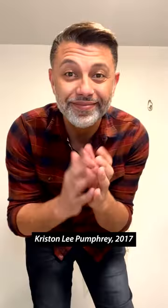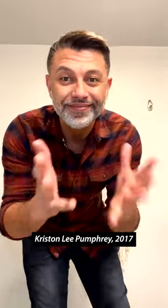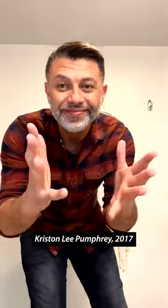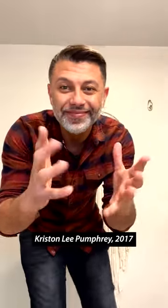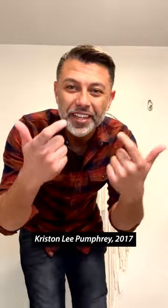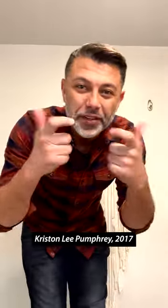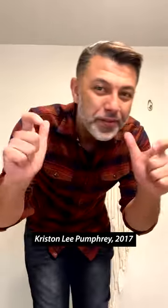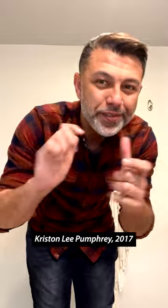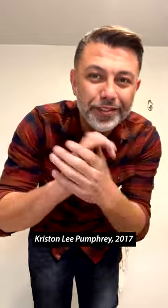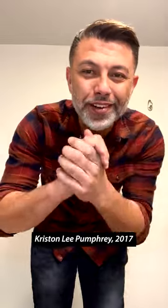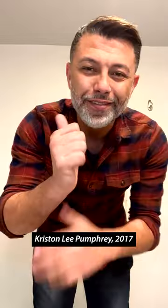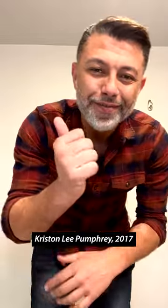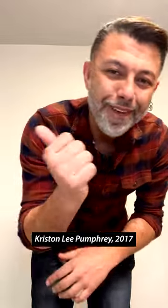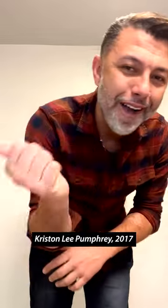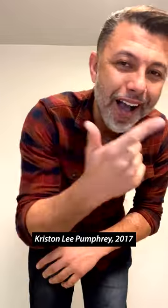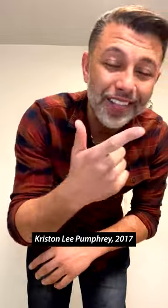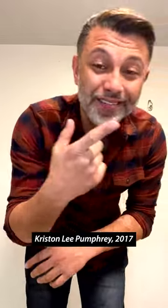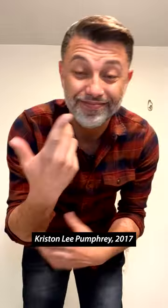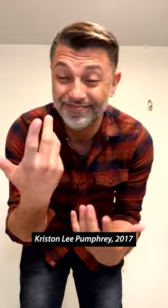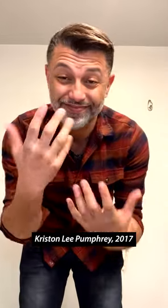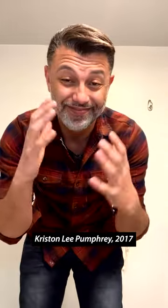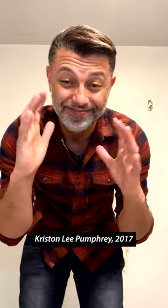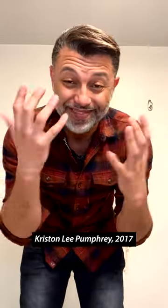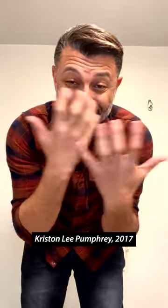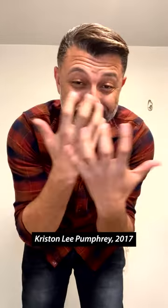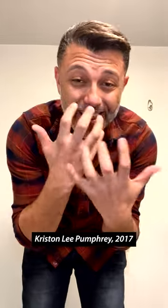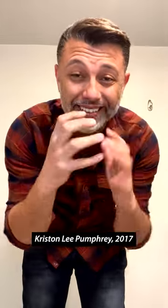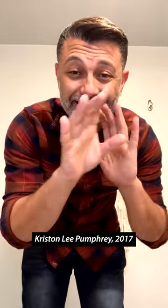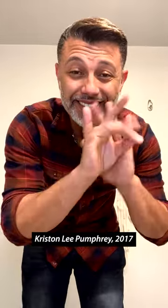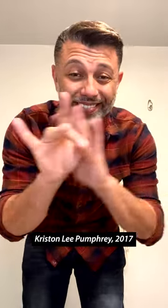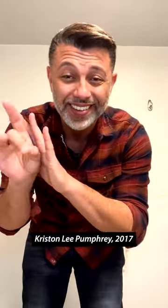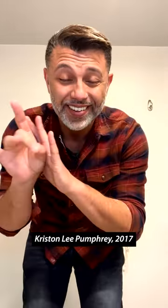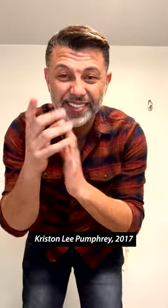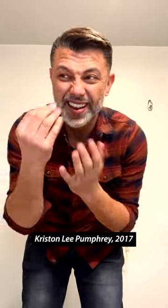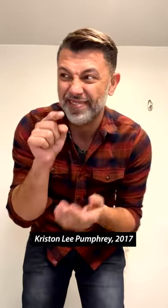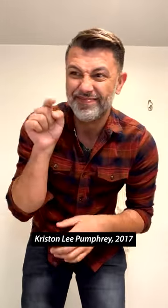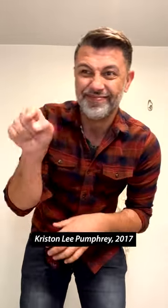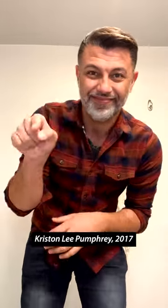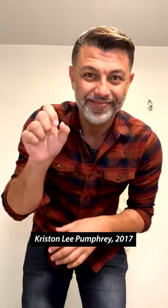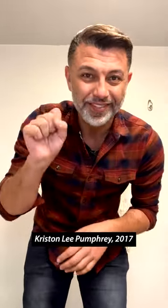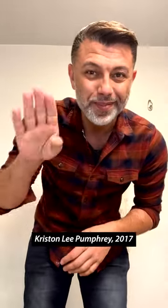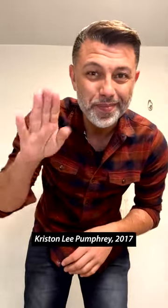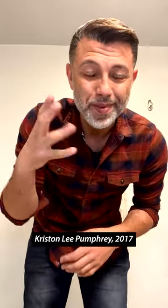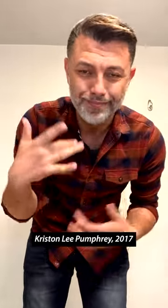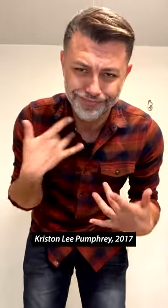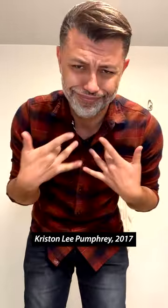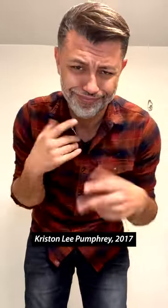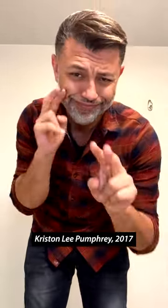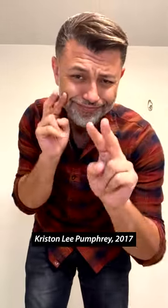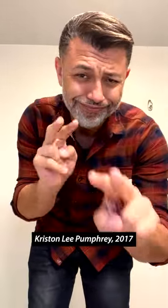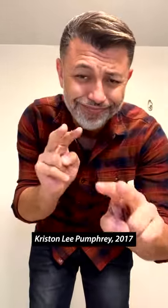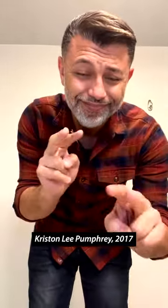Huge congratulations to you all! You three are amazing. I look forward to watching you perform at the Super Bowl.